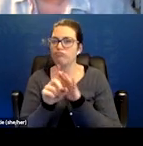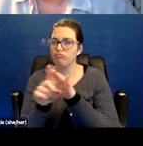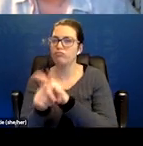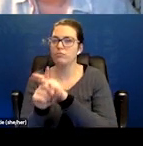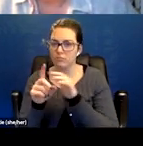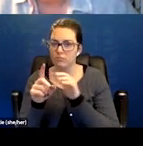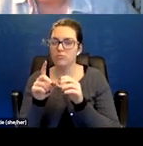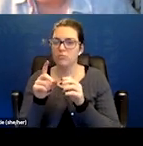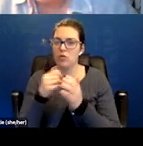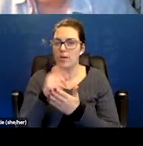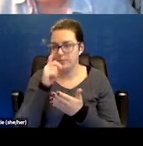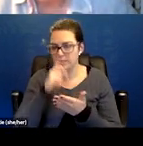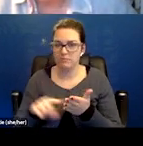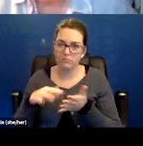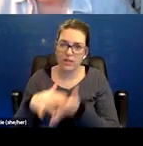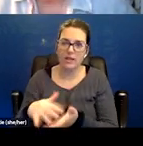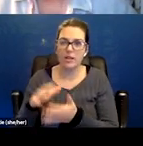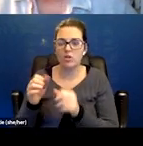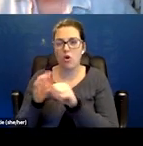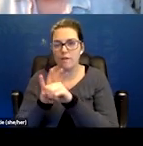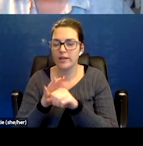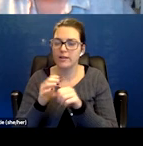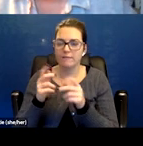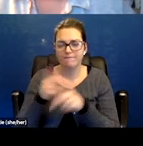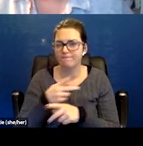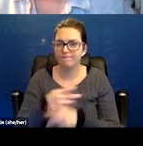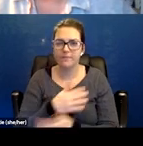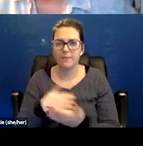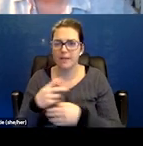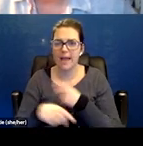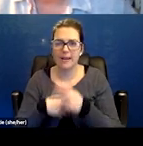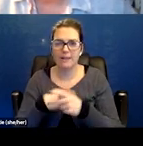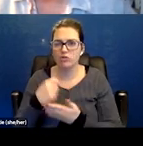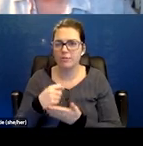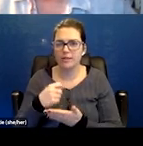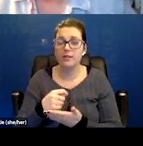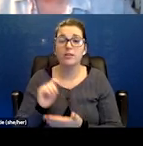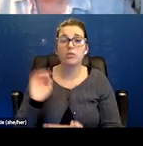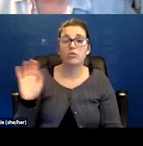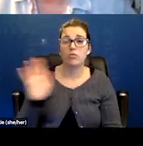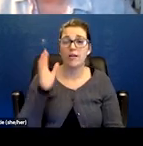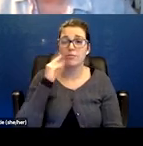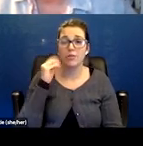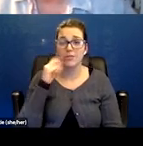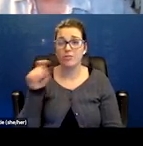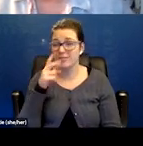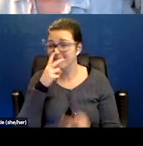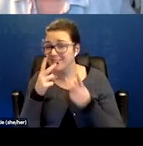and maybe helping with post-COVID types of treatment. In your experience, are you seeing documentation